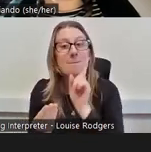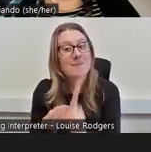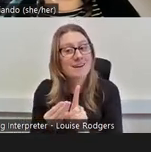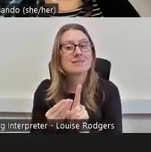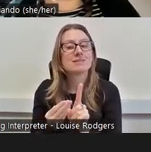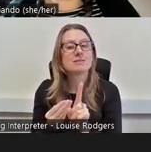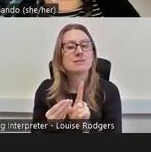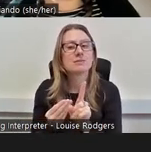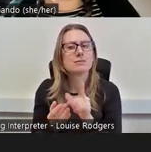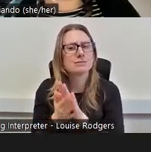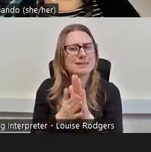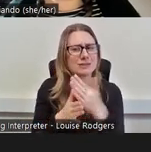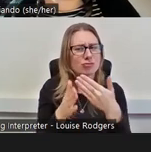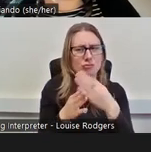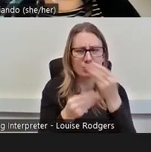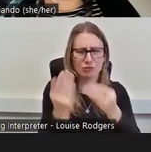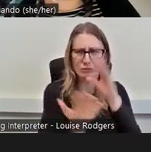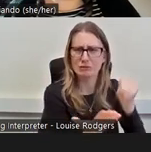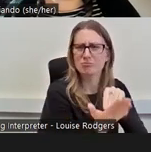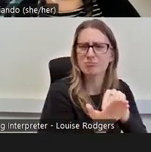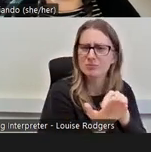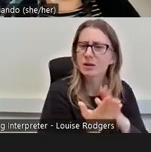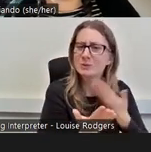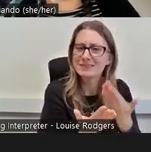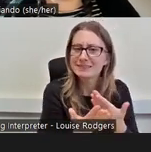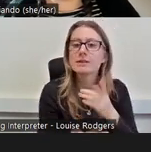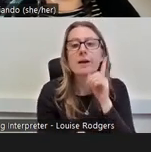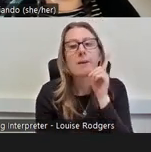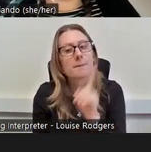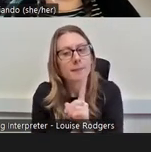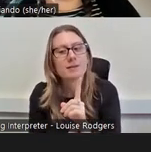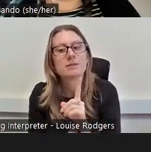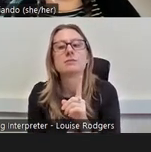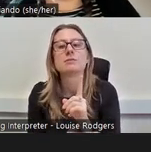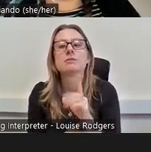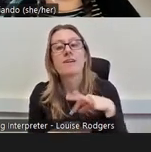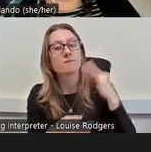need to be the job description as your volunteer call out necessarily for what skills they need